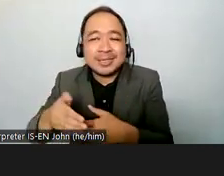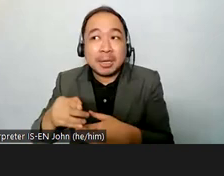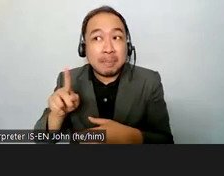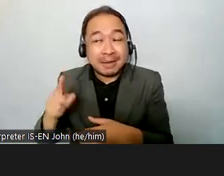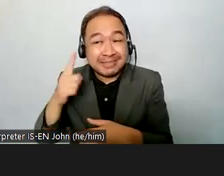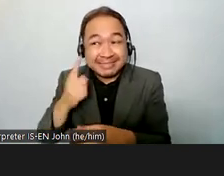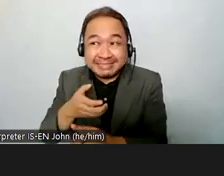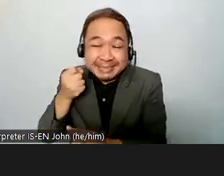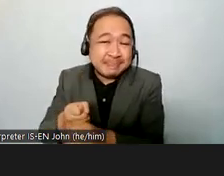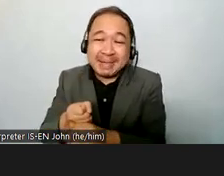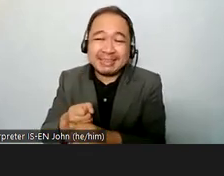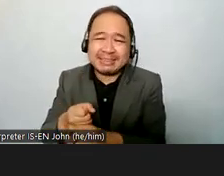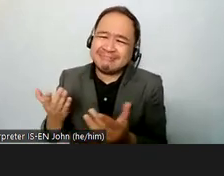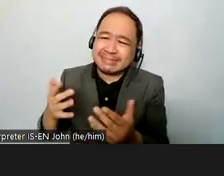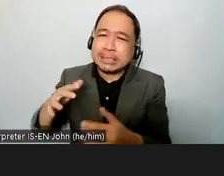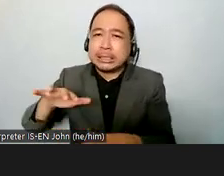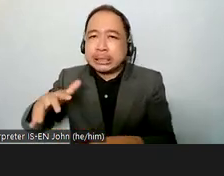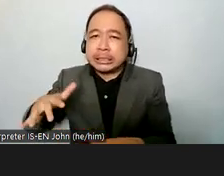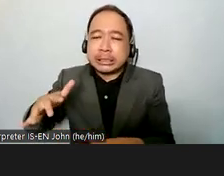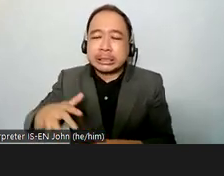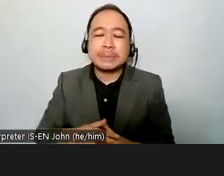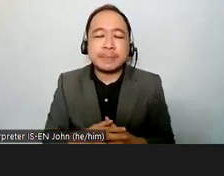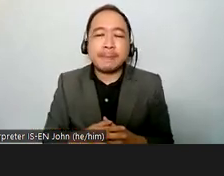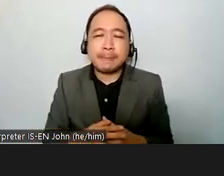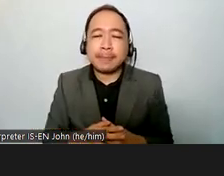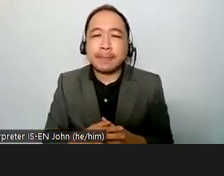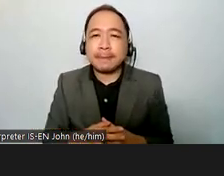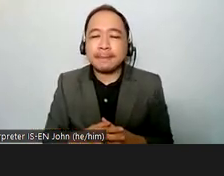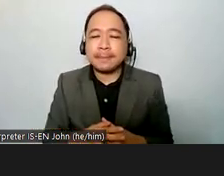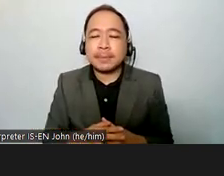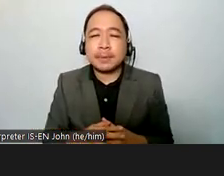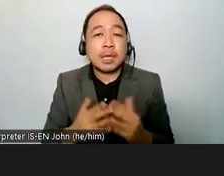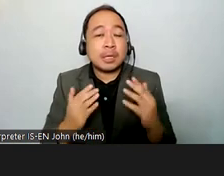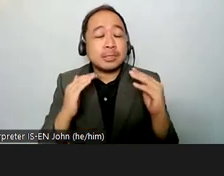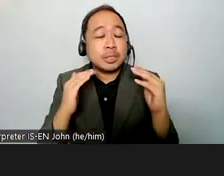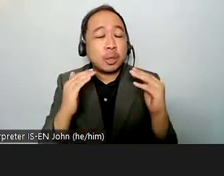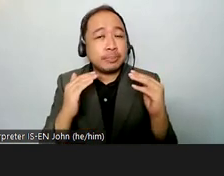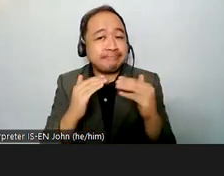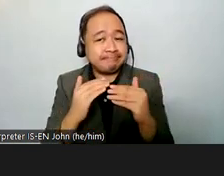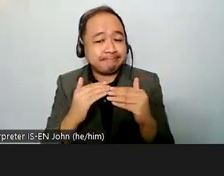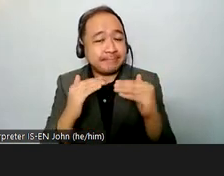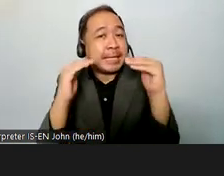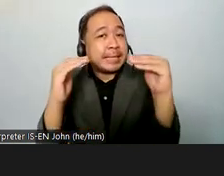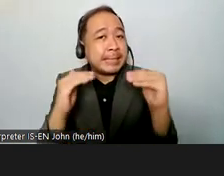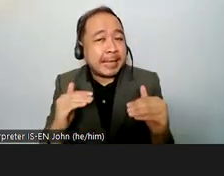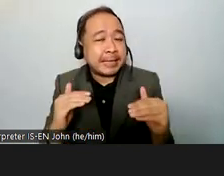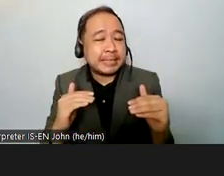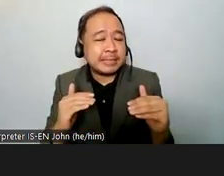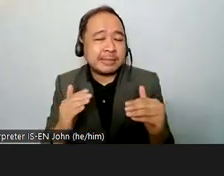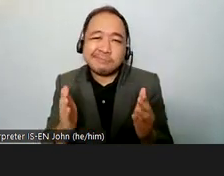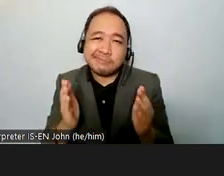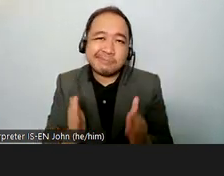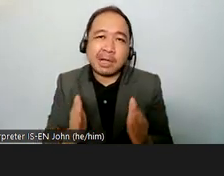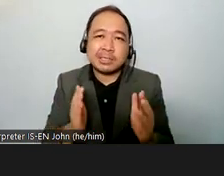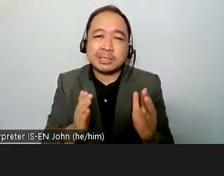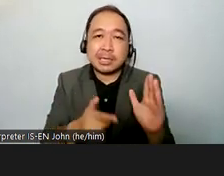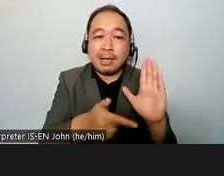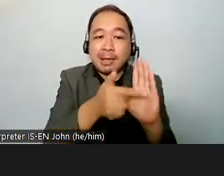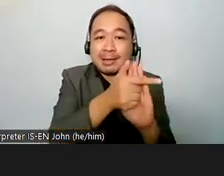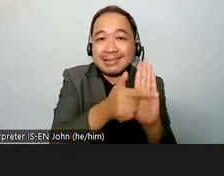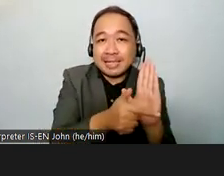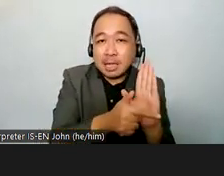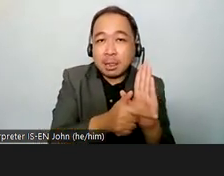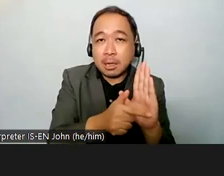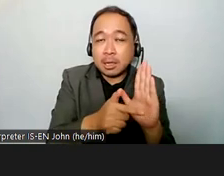in fourth place we need to make sure that the legal that legal mechanism exists and that women